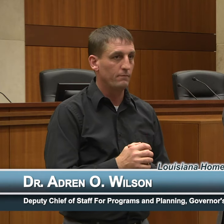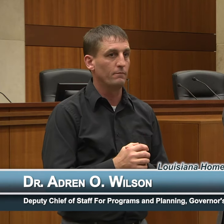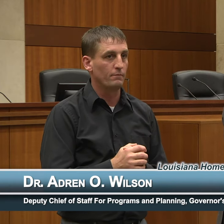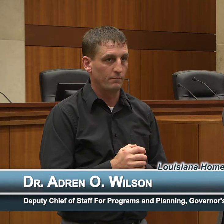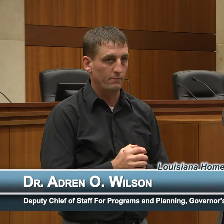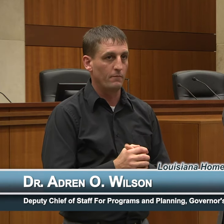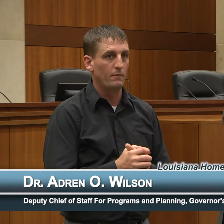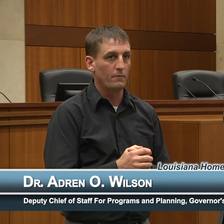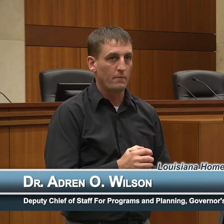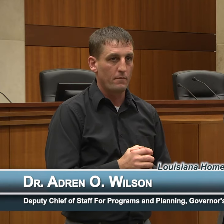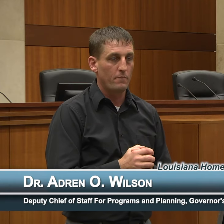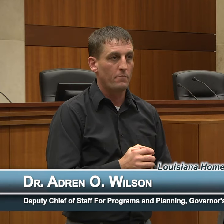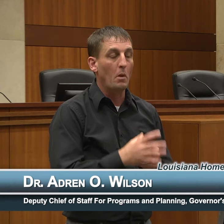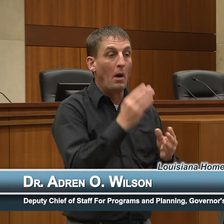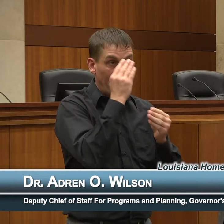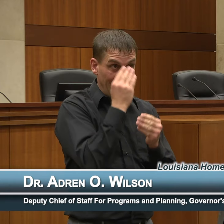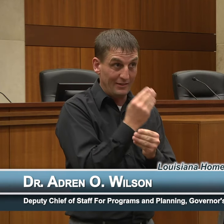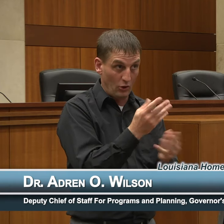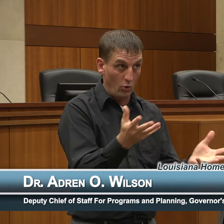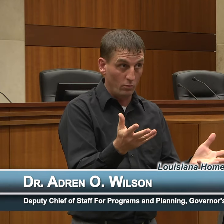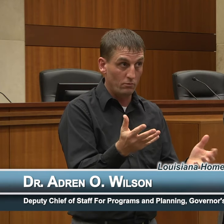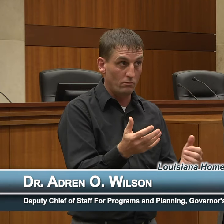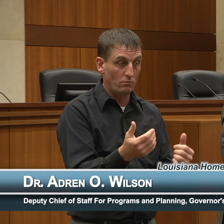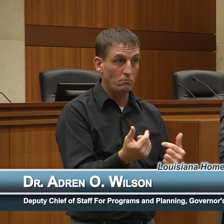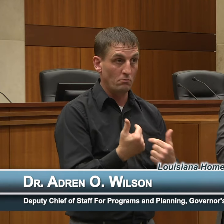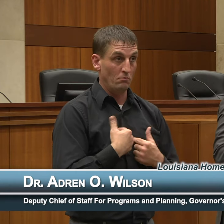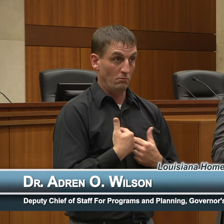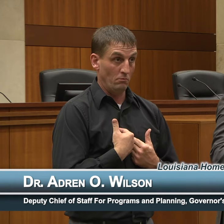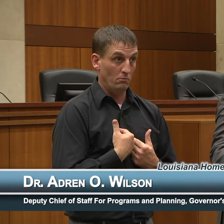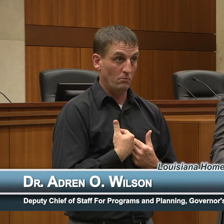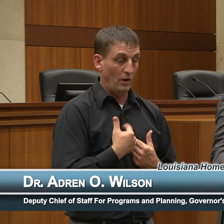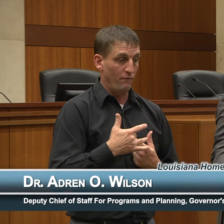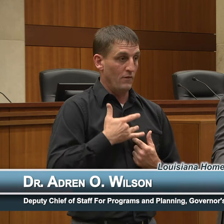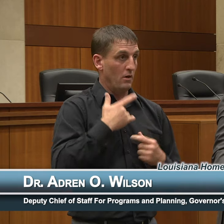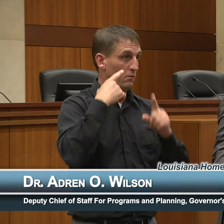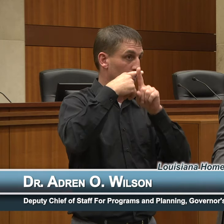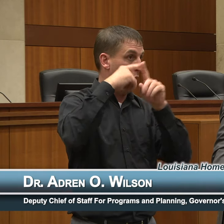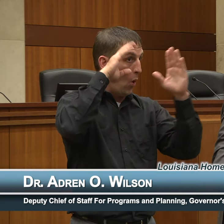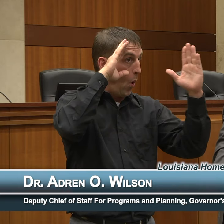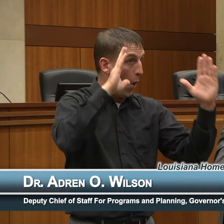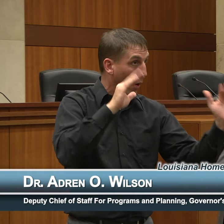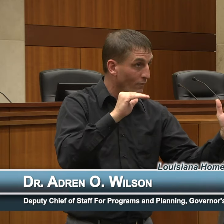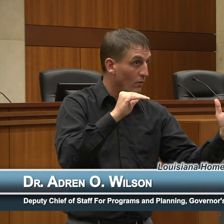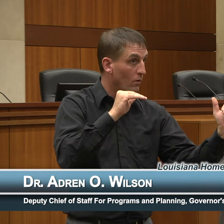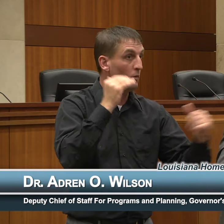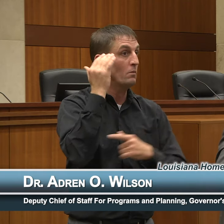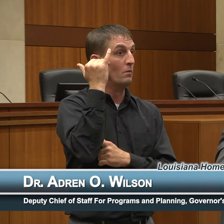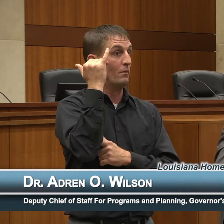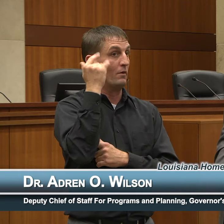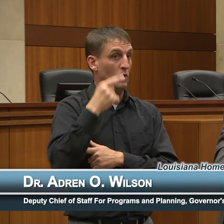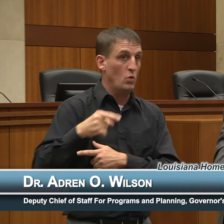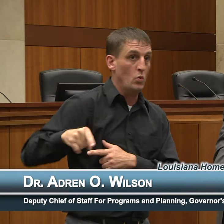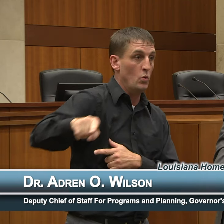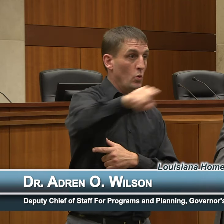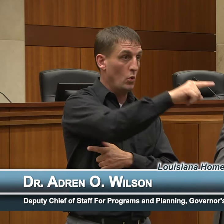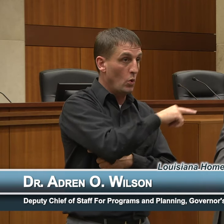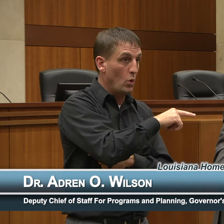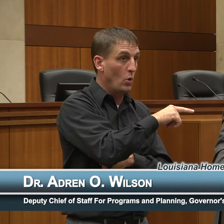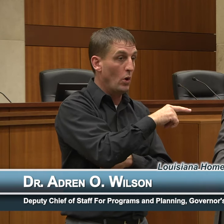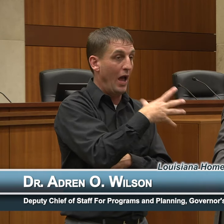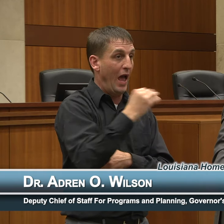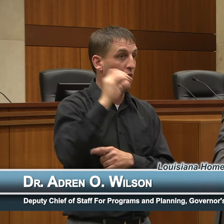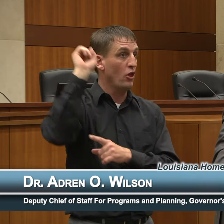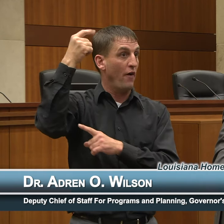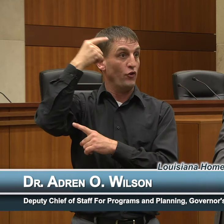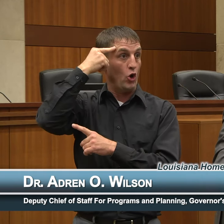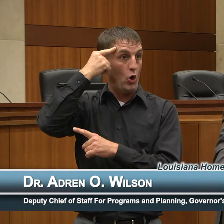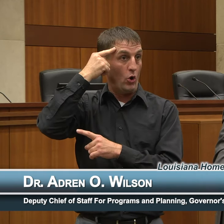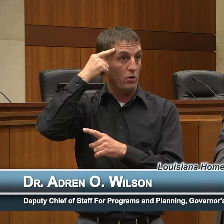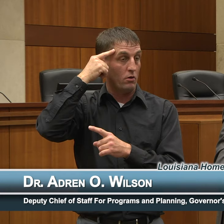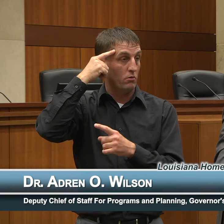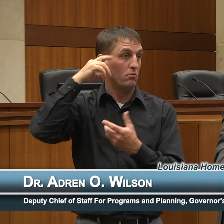But, let me tell you, I am hopeful because with you and our governor I know we will